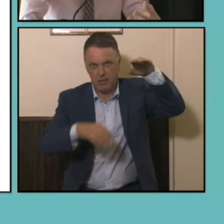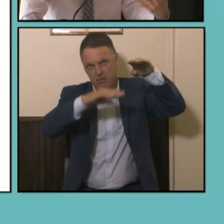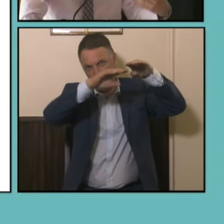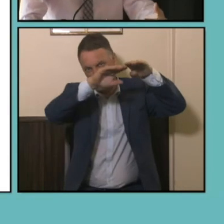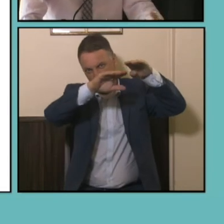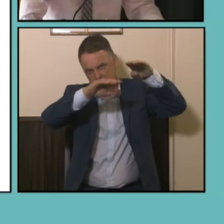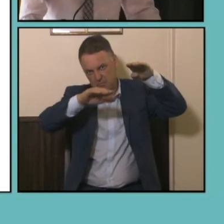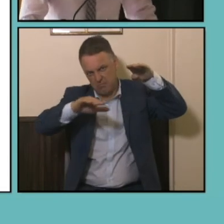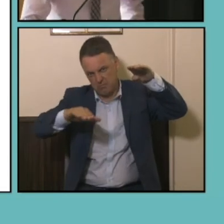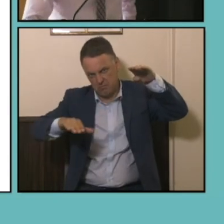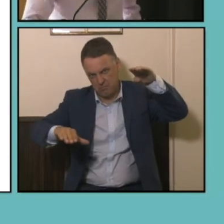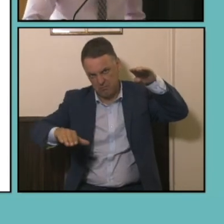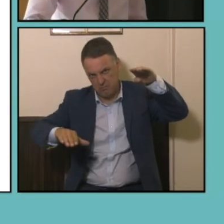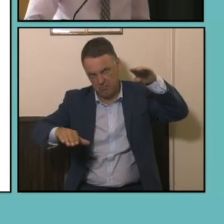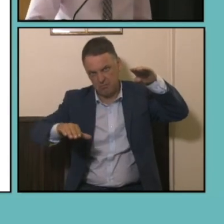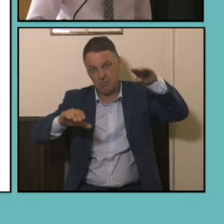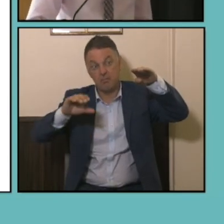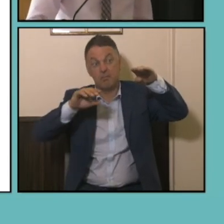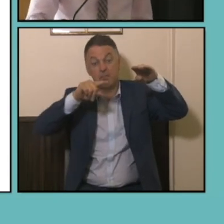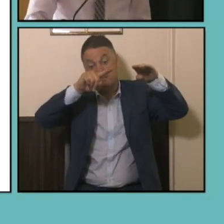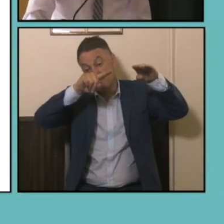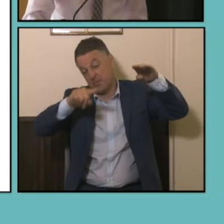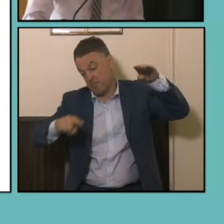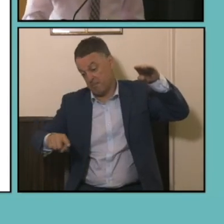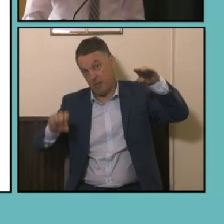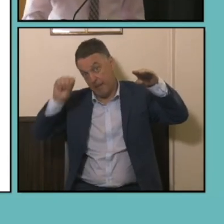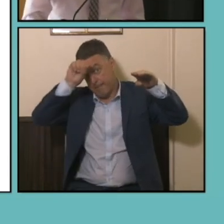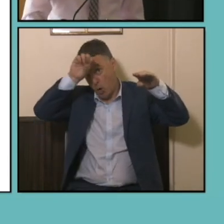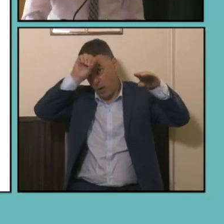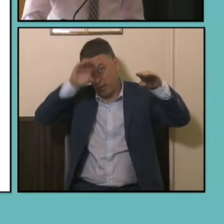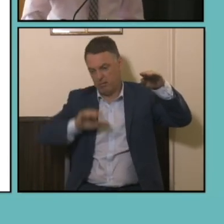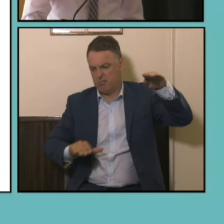mining industries featuring quite prominently on the bottom and that's